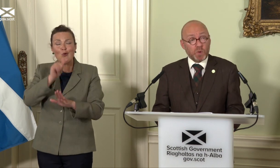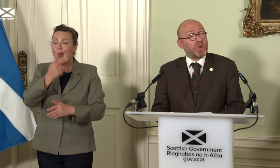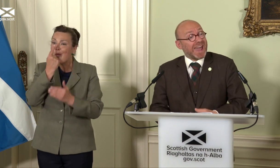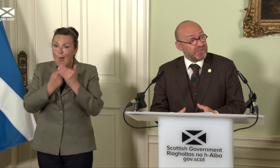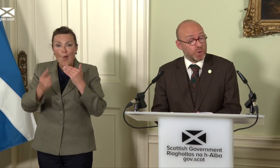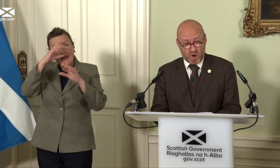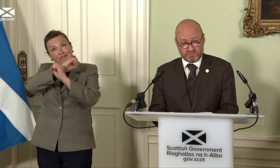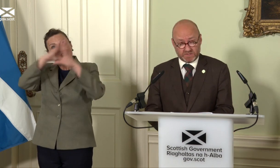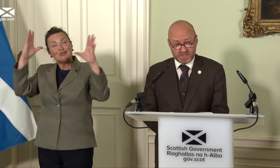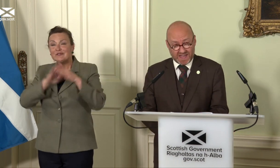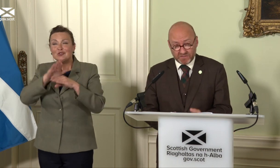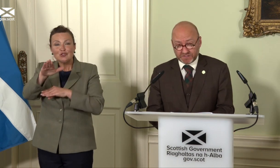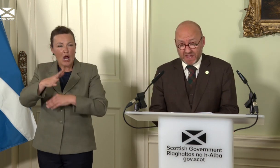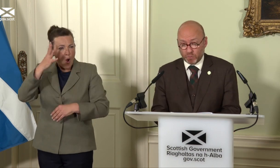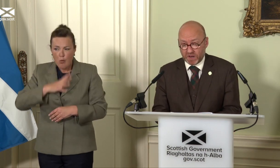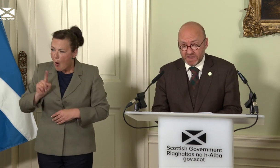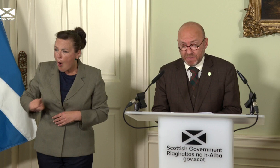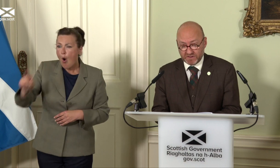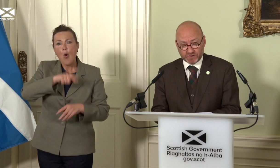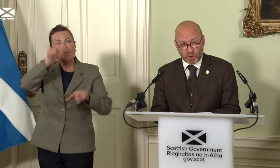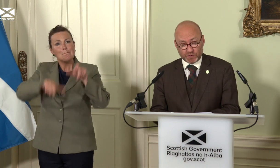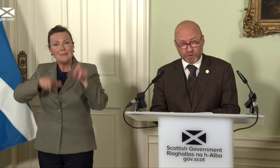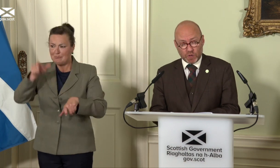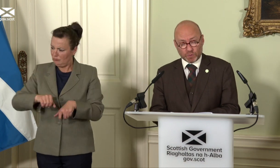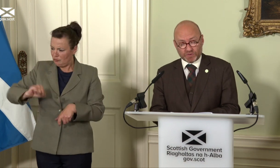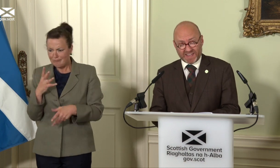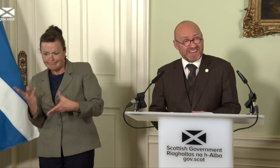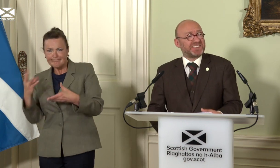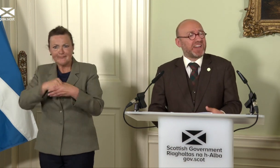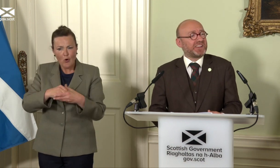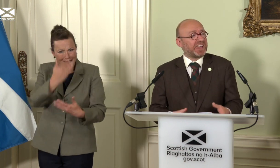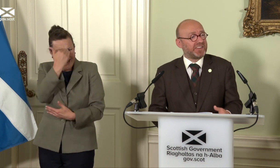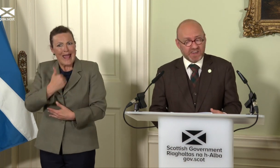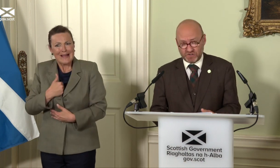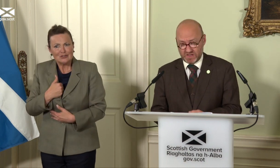want everyone to have a say in what an independent Scotland looks like. That is the very definition